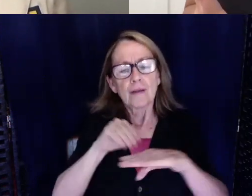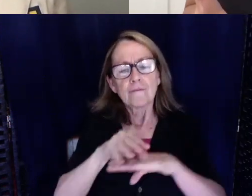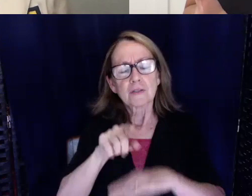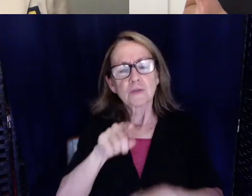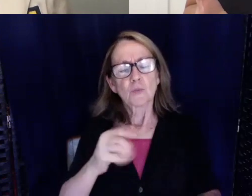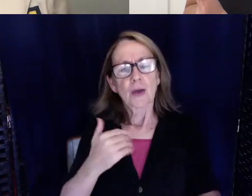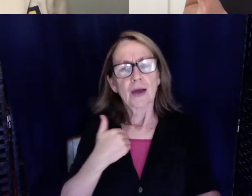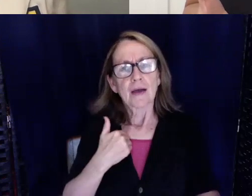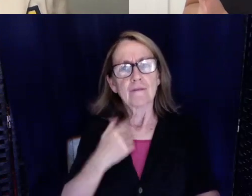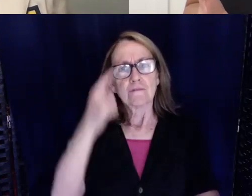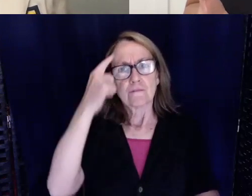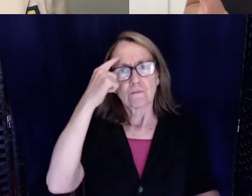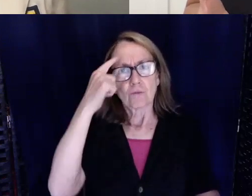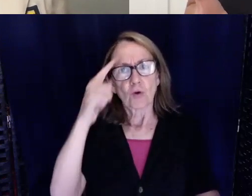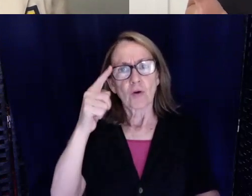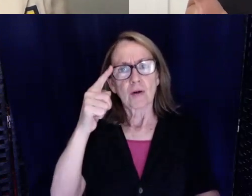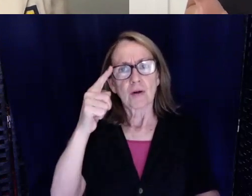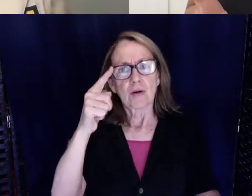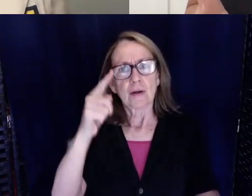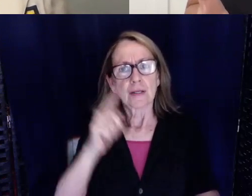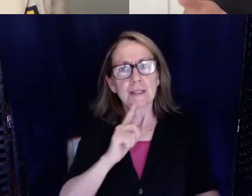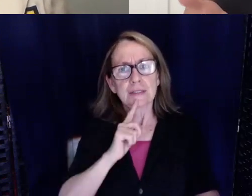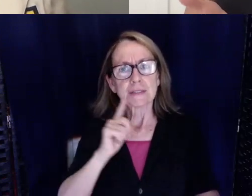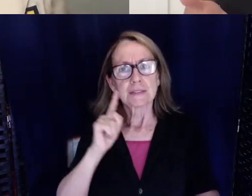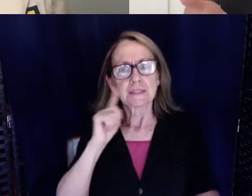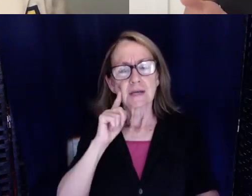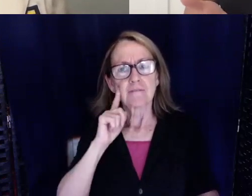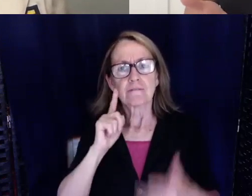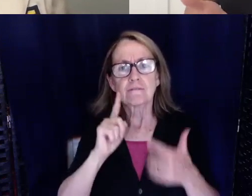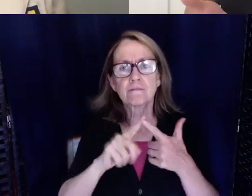for deaf and hard of hearing individuals who